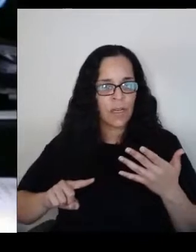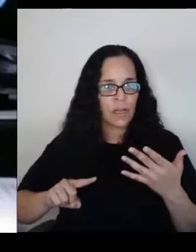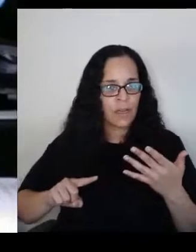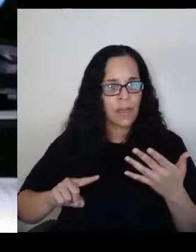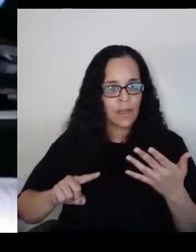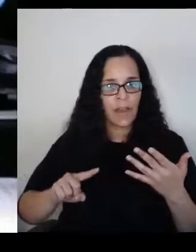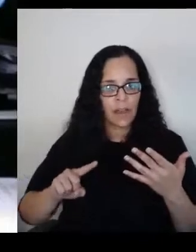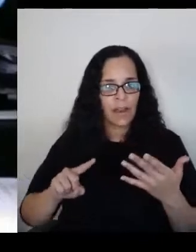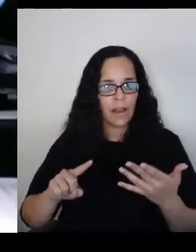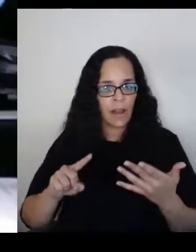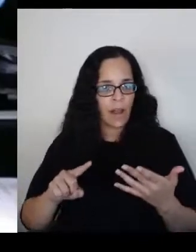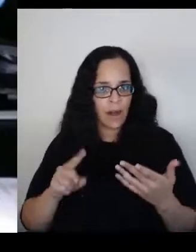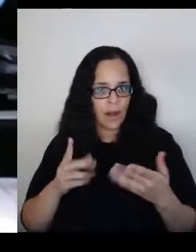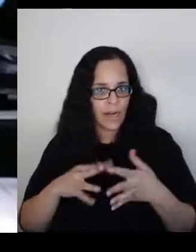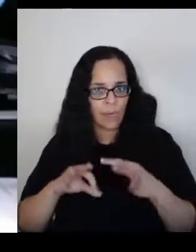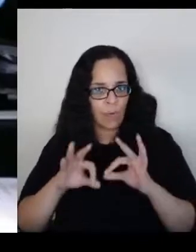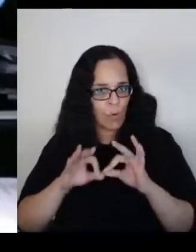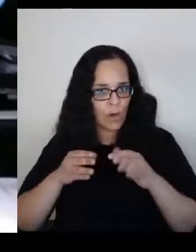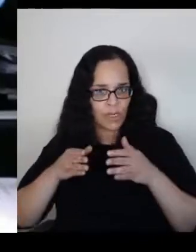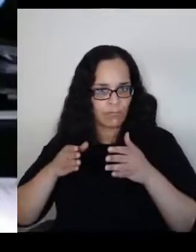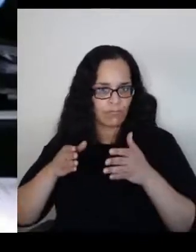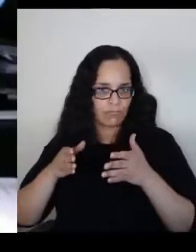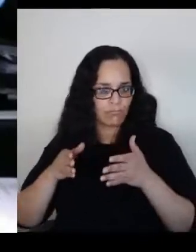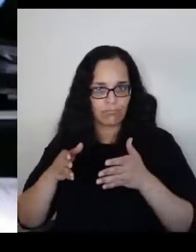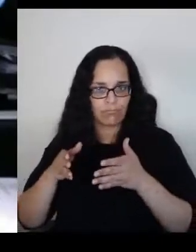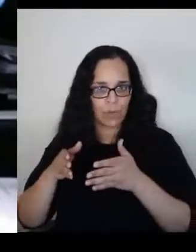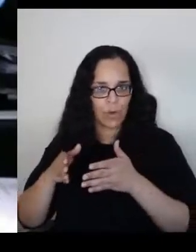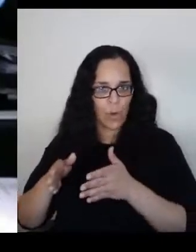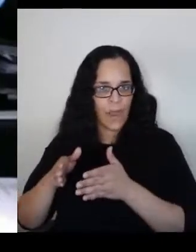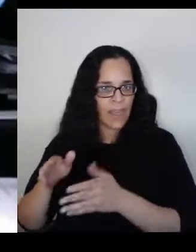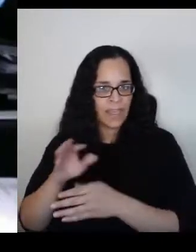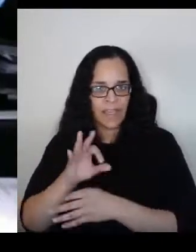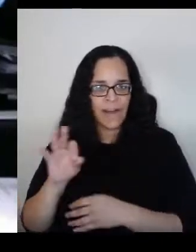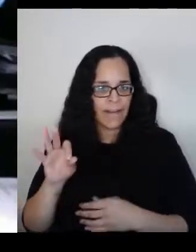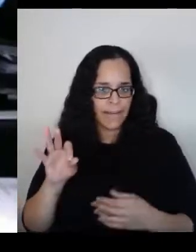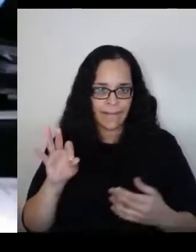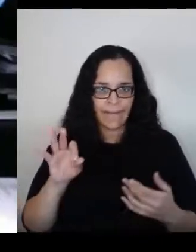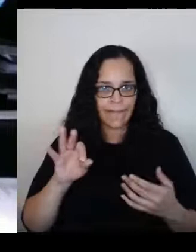of forming attitudes and values.